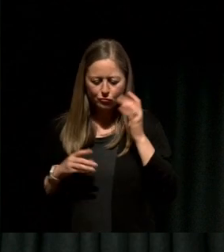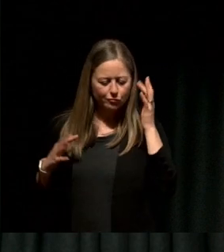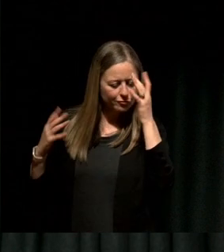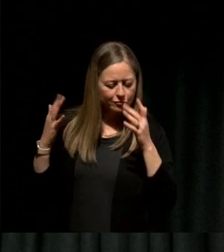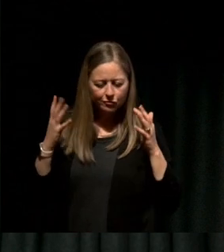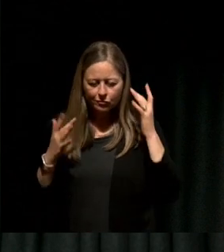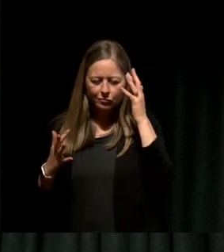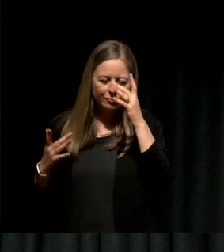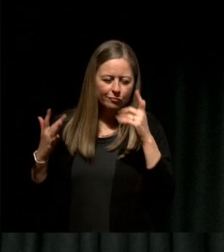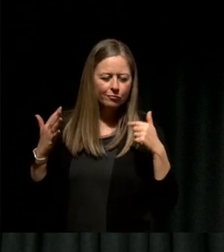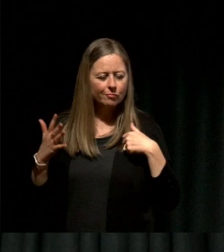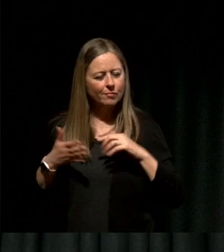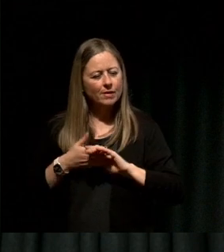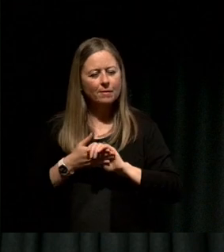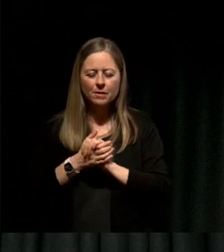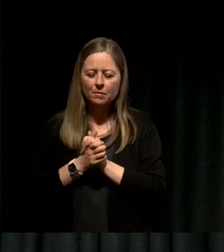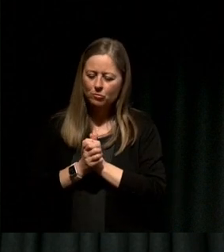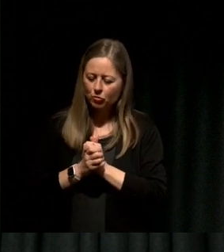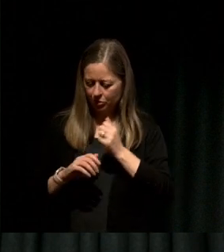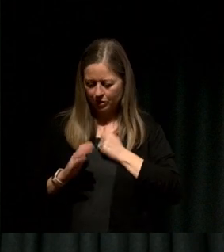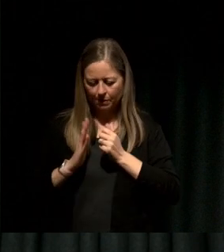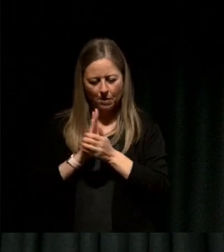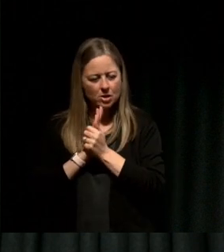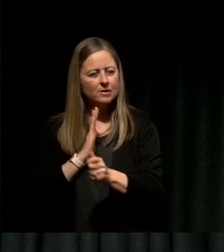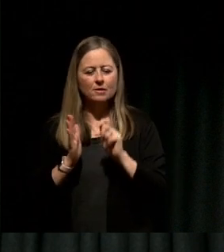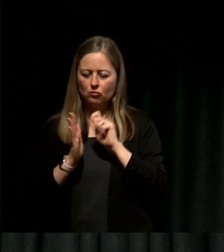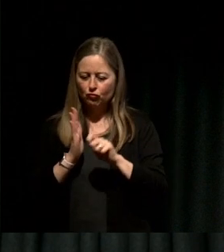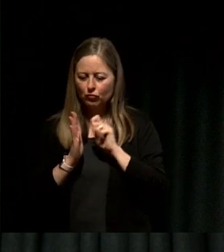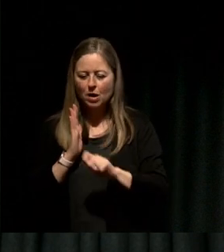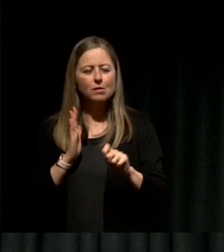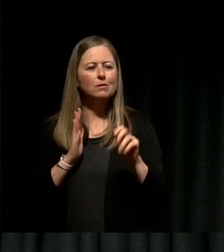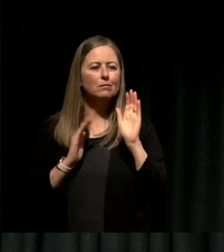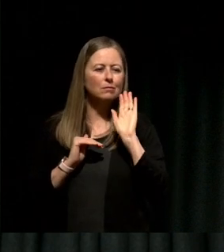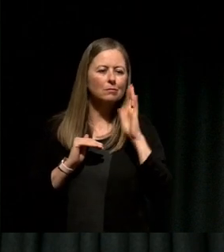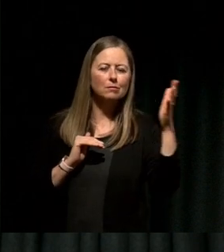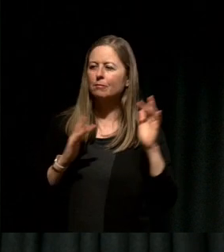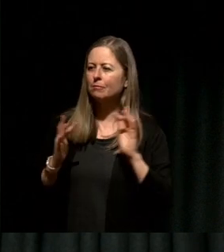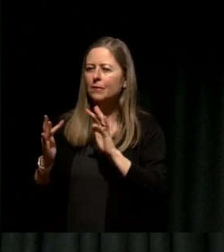I learned to appreciate the things that I was good at, writing, speaking, building networks,